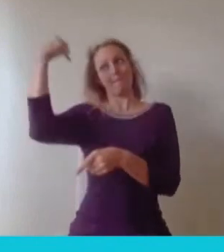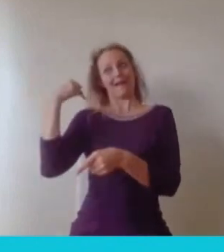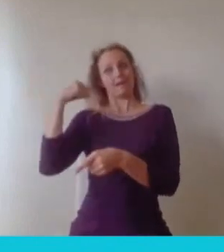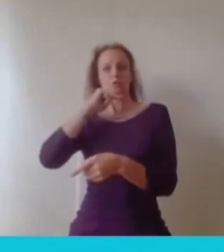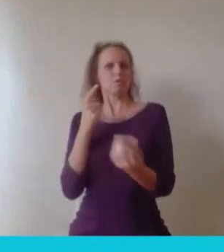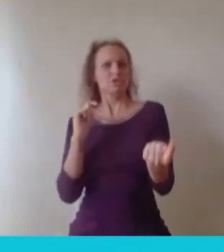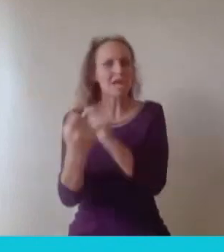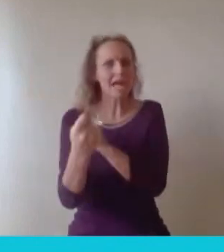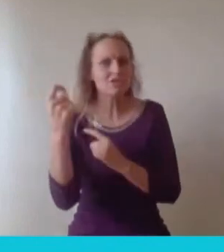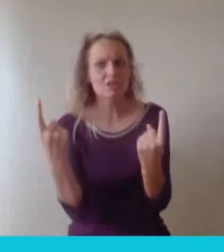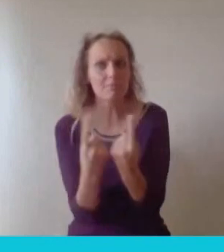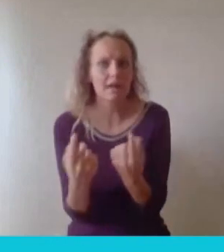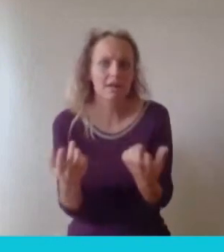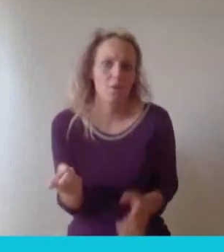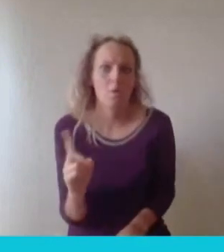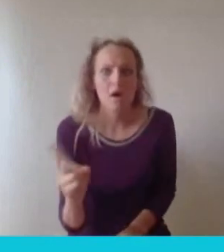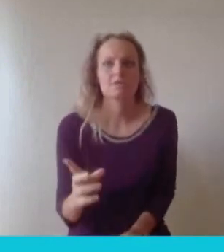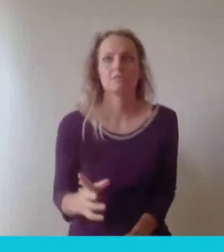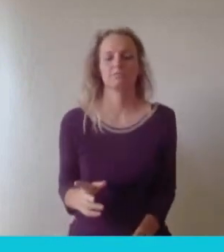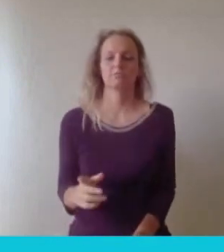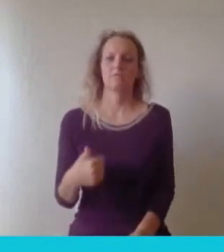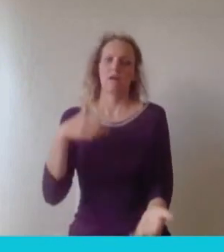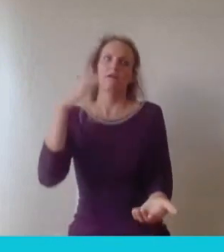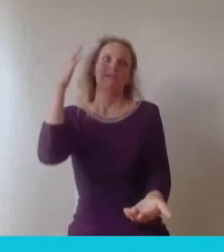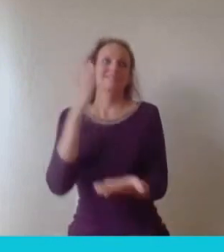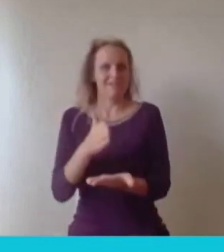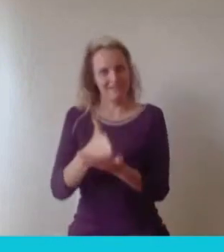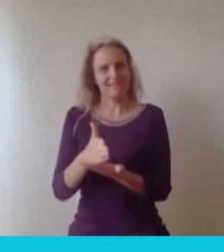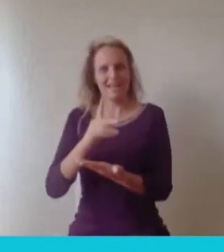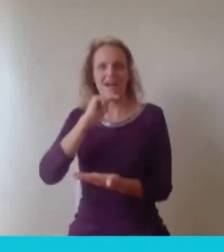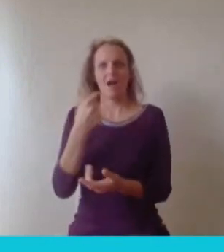Definitely, so many things. I would have taken the leap of faith earlier.